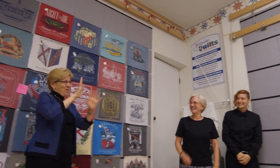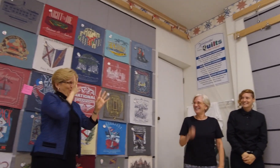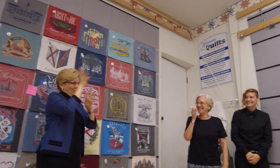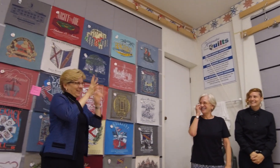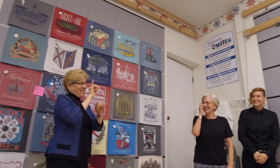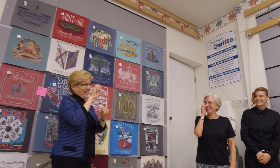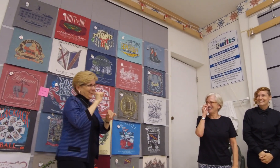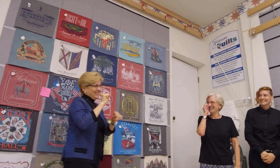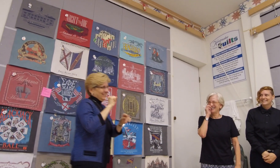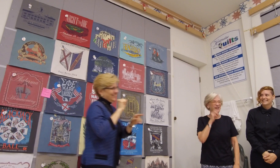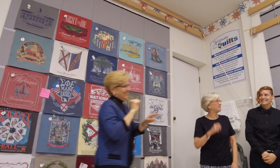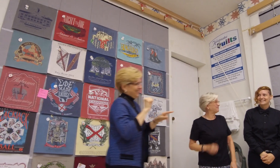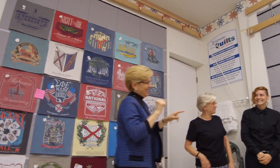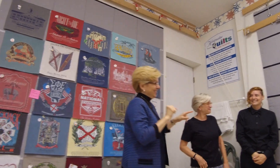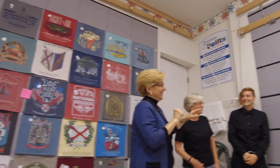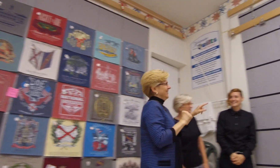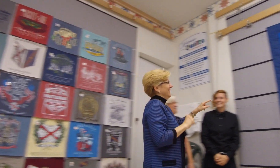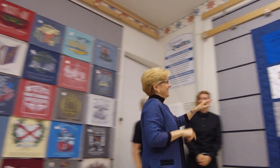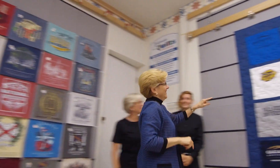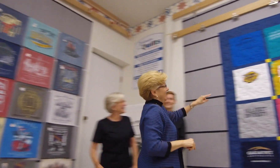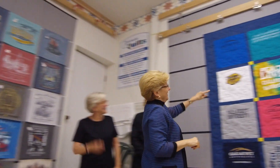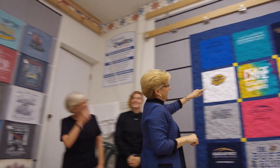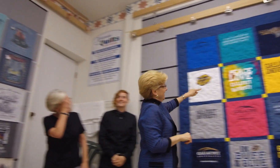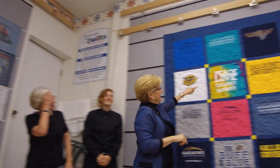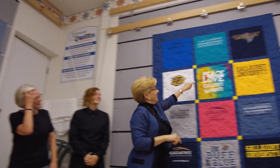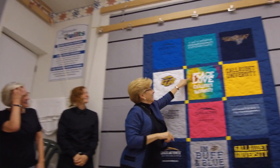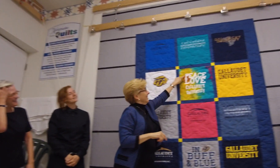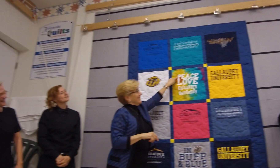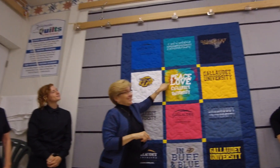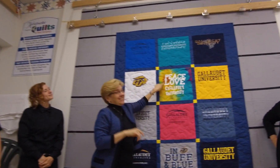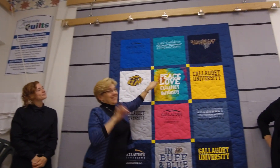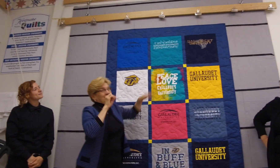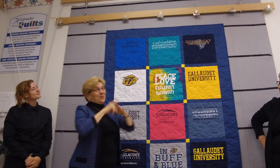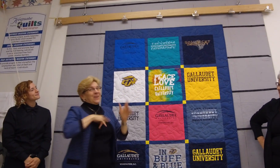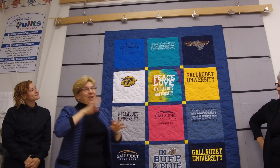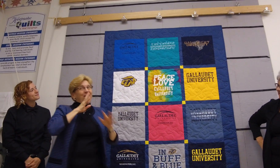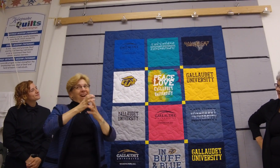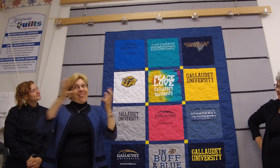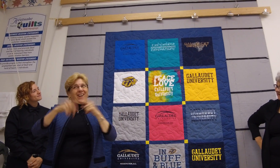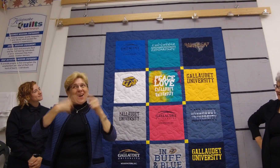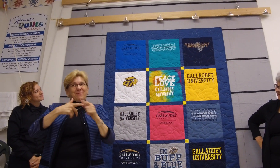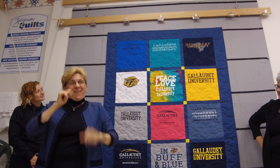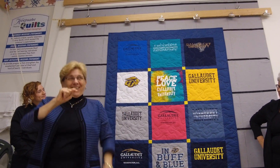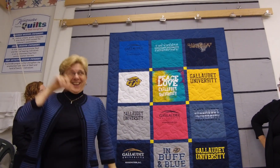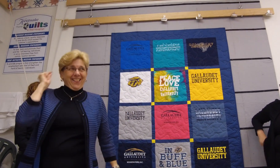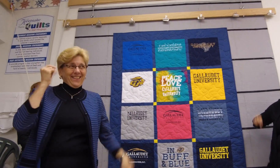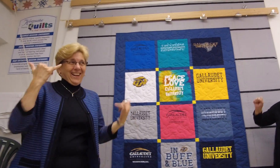The amazing thing about your creativity is That's what I talk a lot about at Gallaudet!